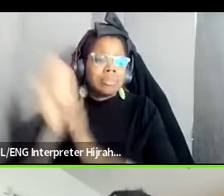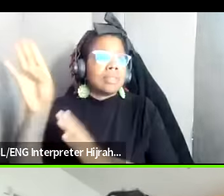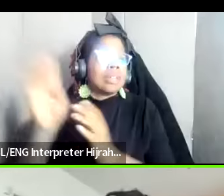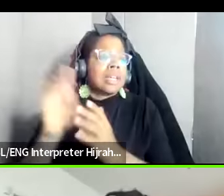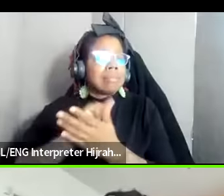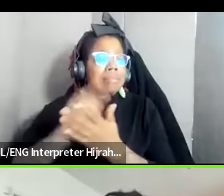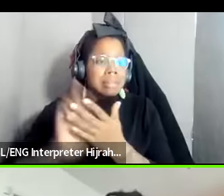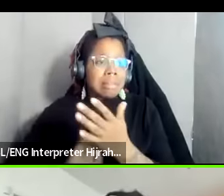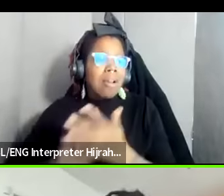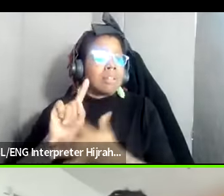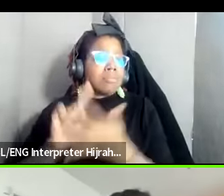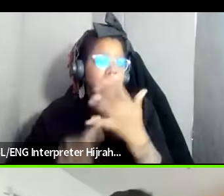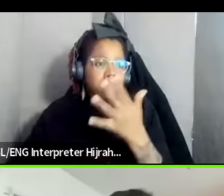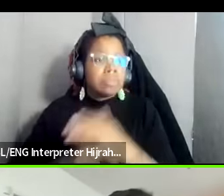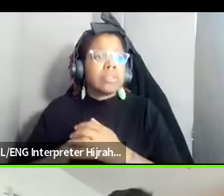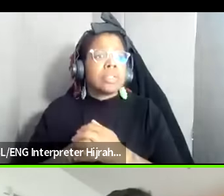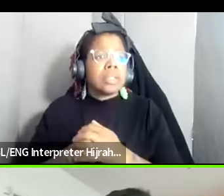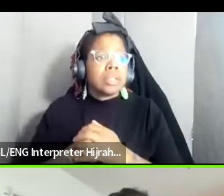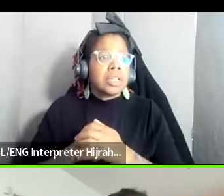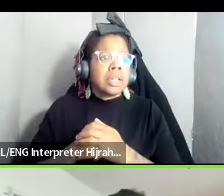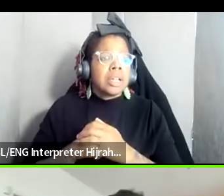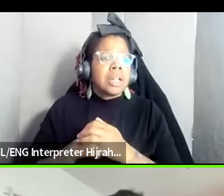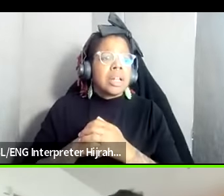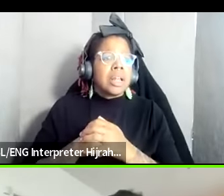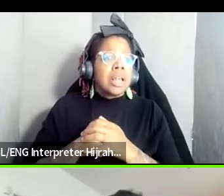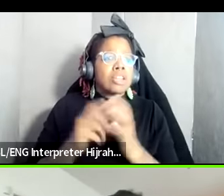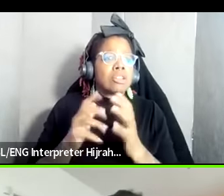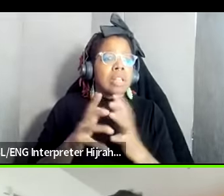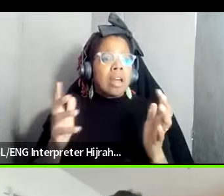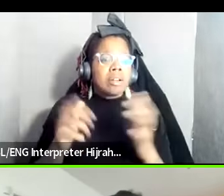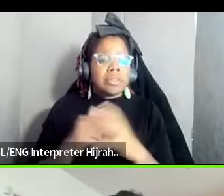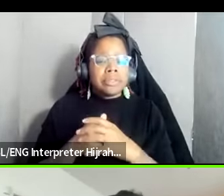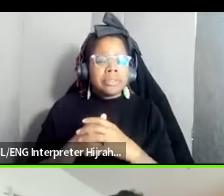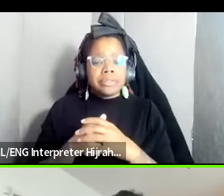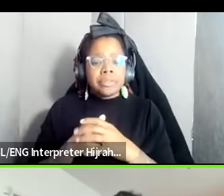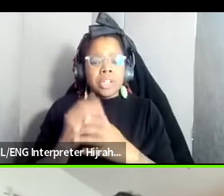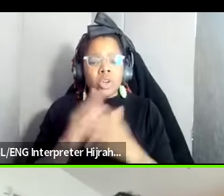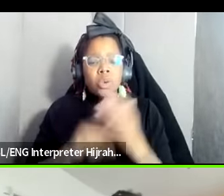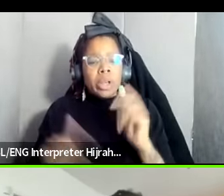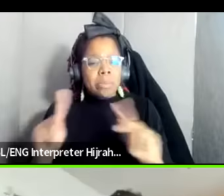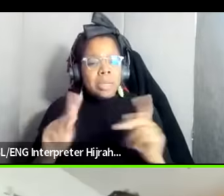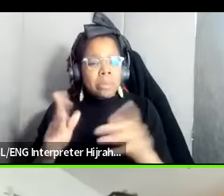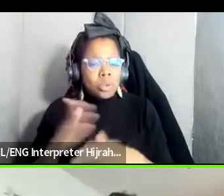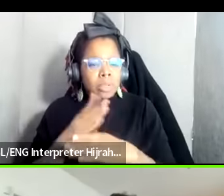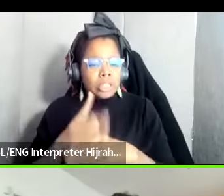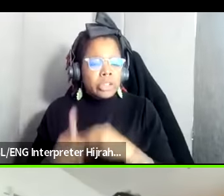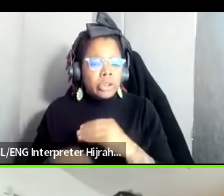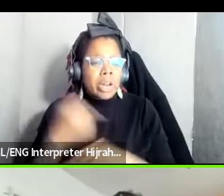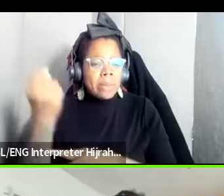the things and there's a lot of um uh what folks have been sharing around the boycott and how that